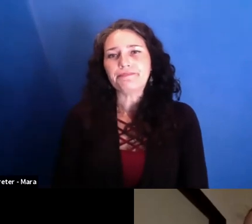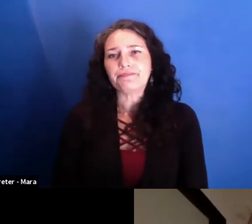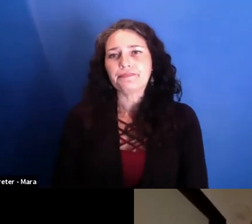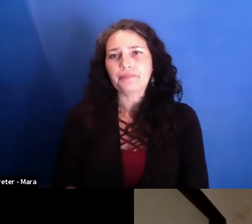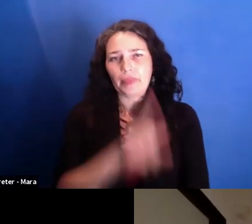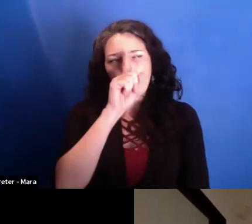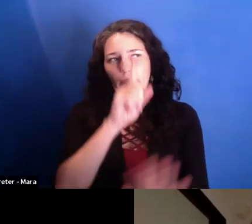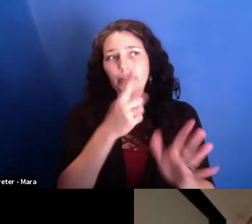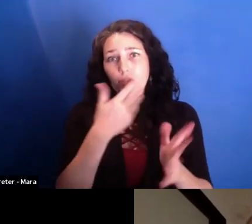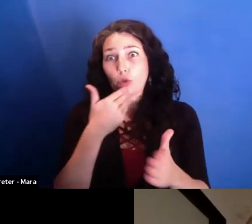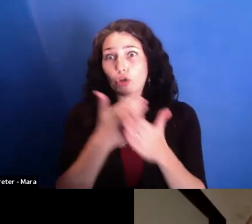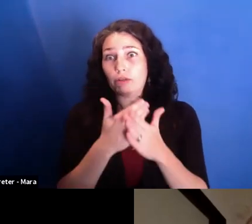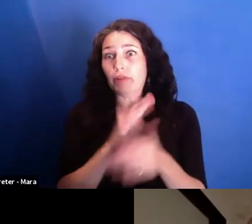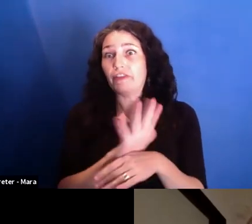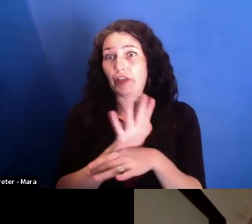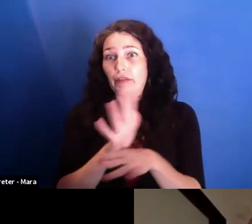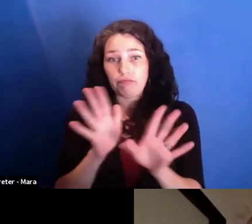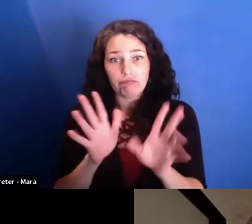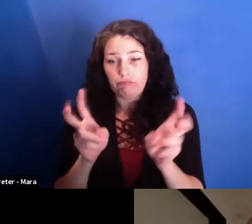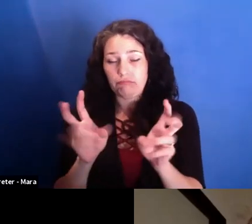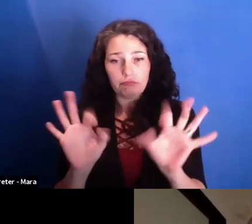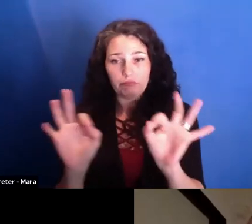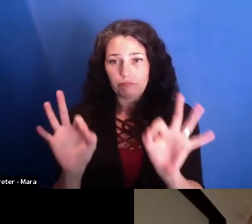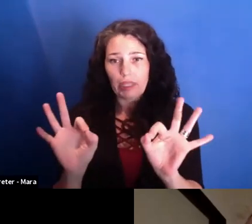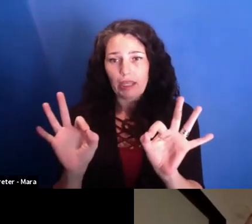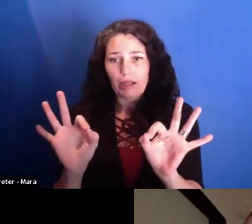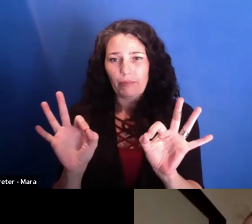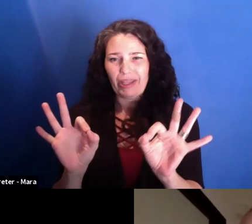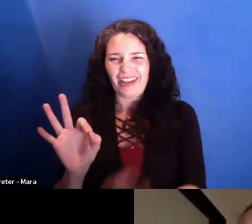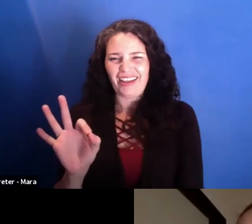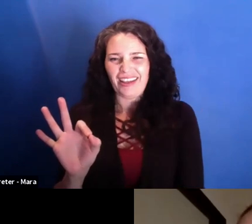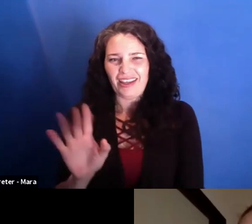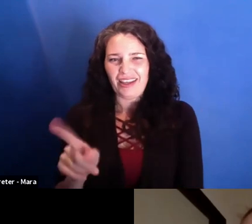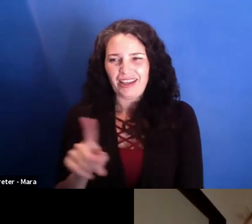So how do you switch characters in the middle of a film? It's not going to work. It's never going to work.